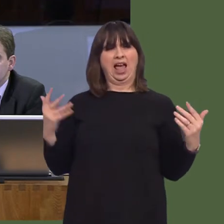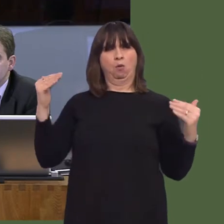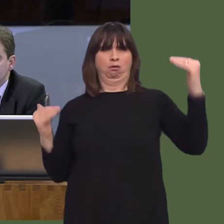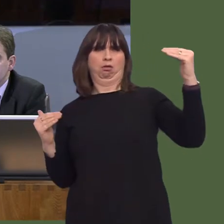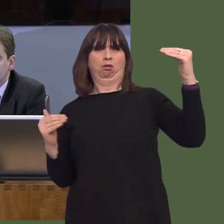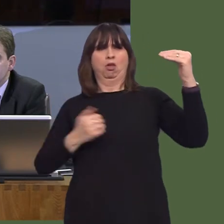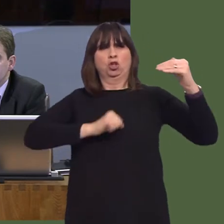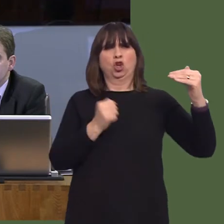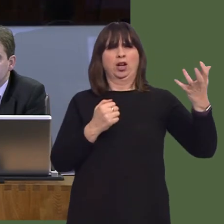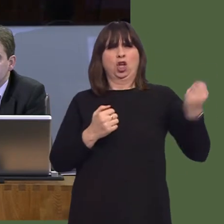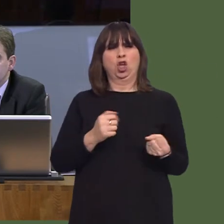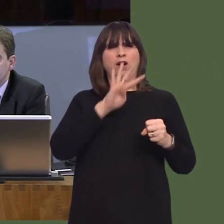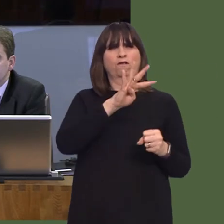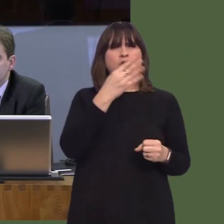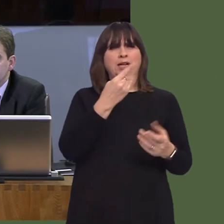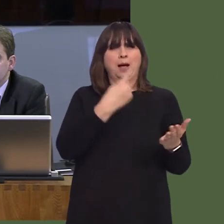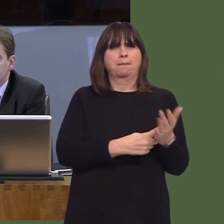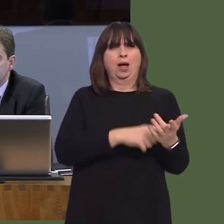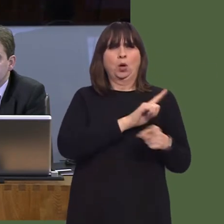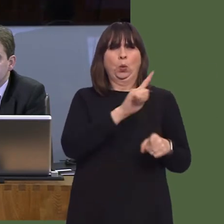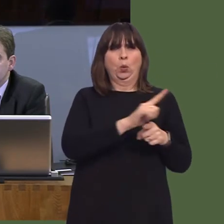that we'll continue to address with BT with a view to looking again at communities that